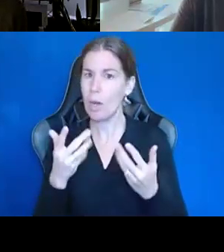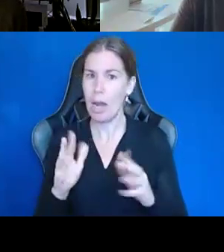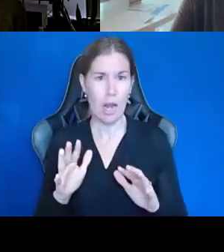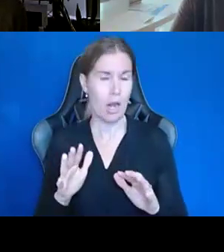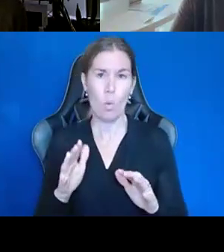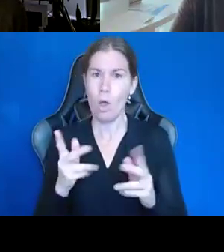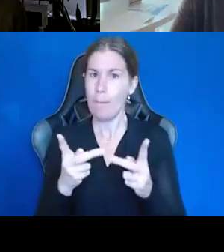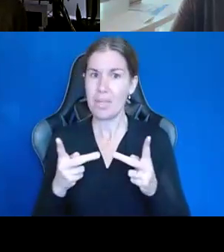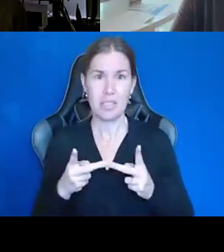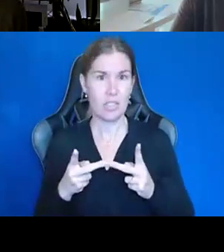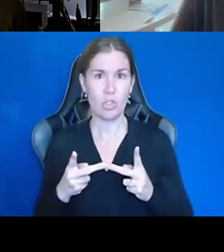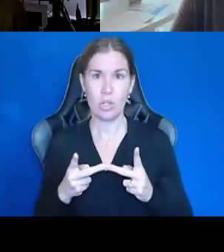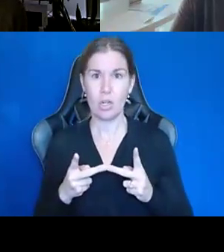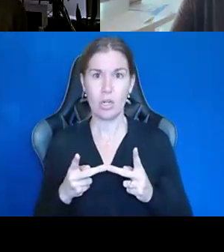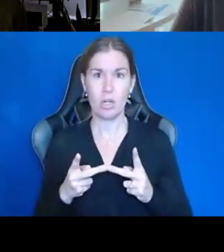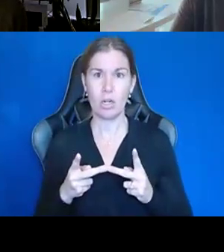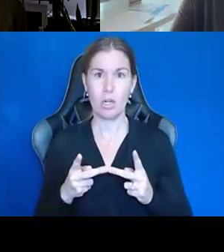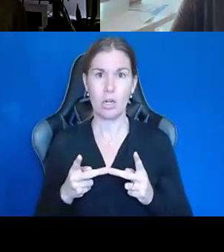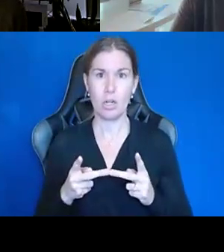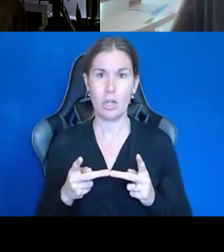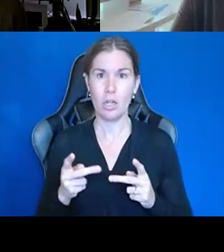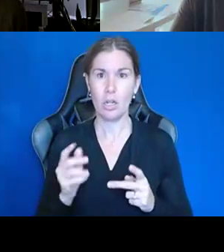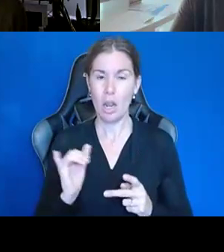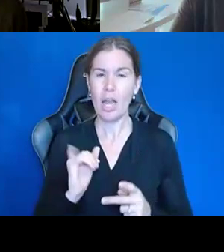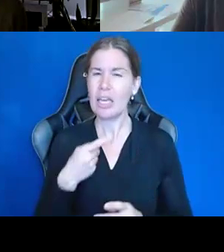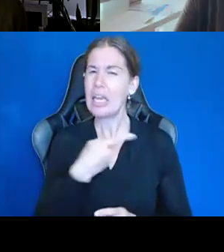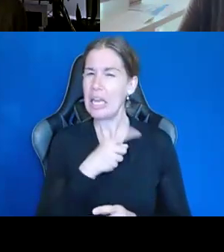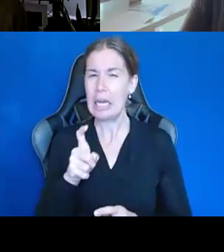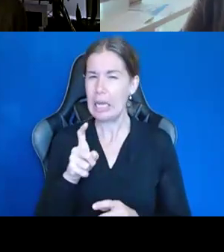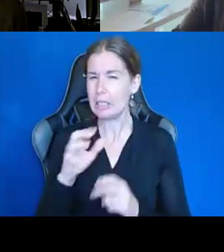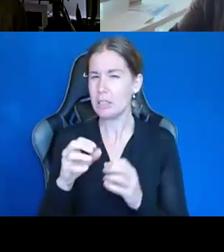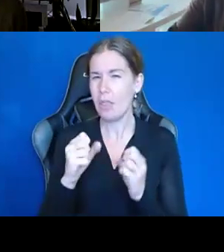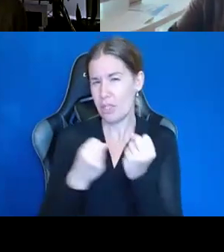know, he couldn't go without a lot of the supports that he receives, so we'll always